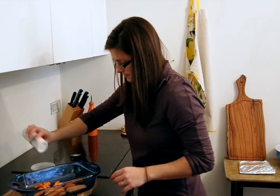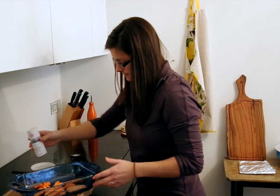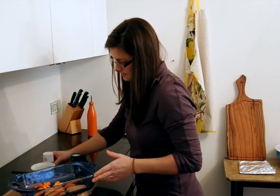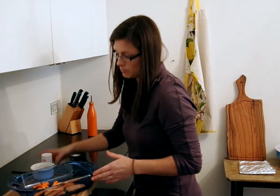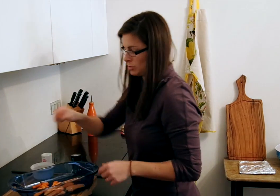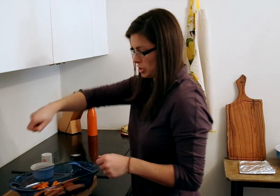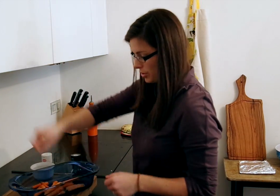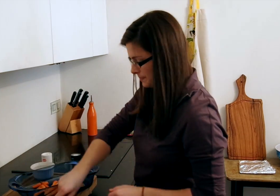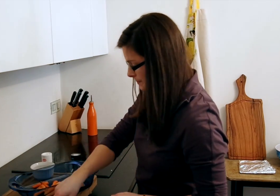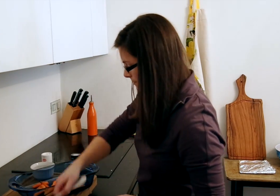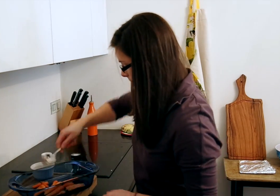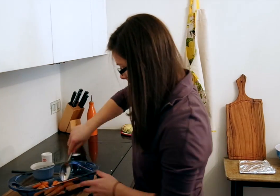Stir it.